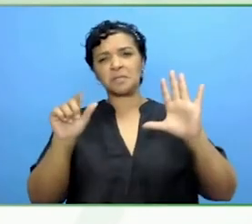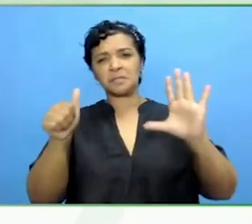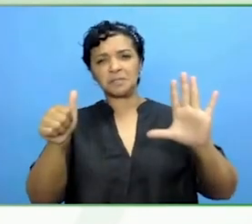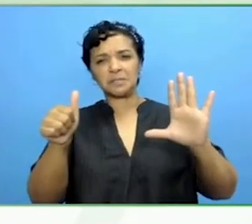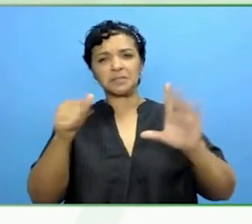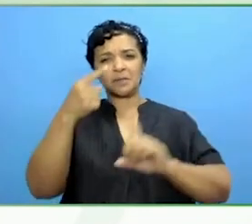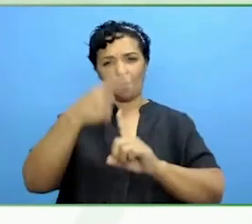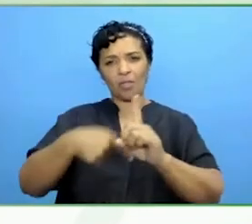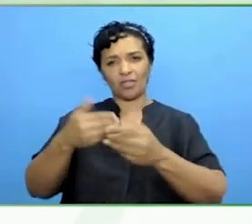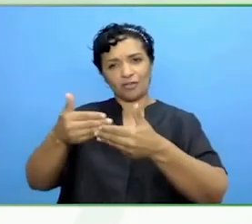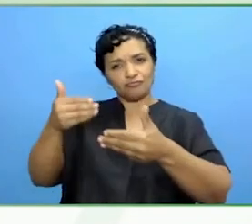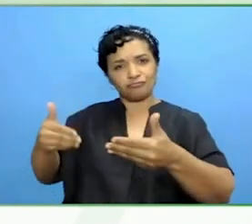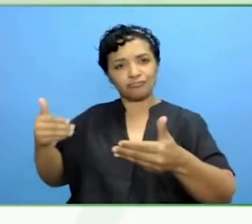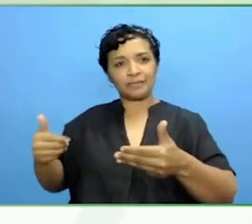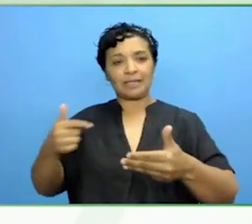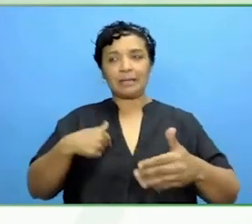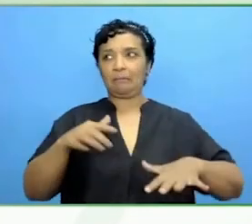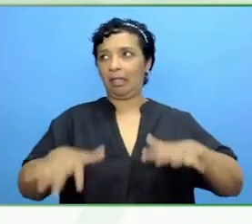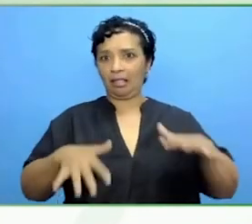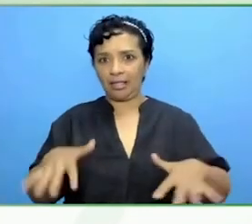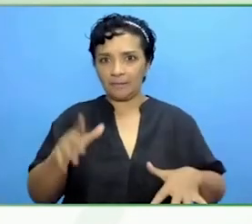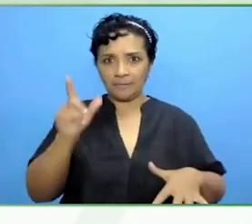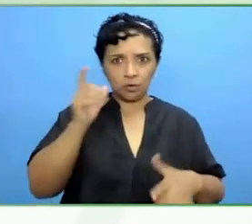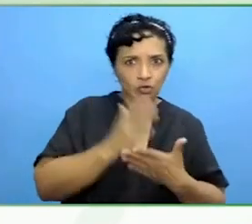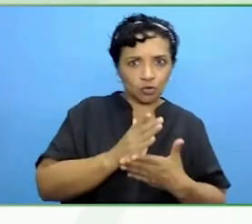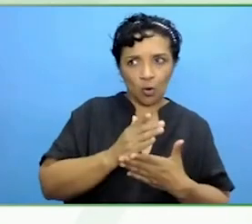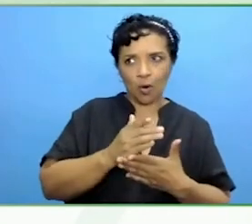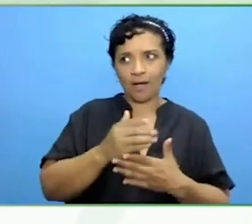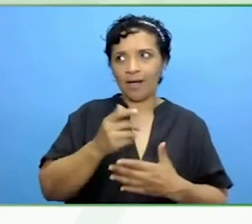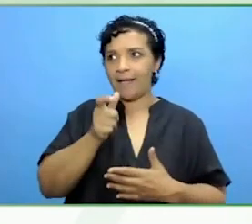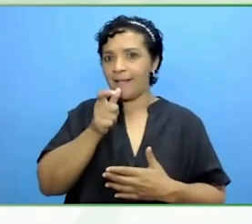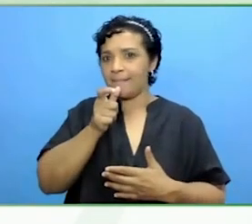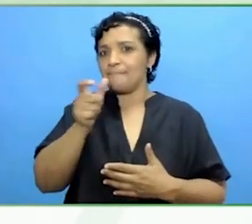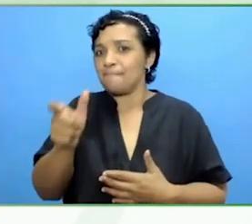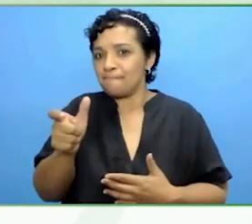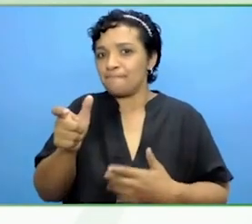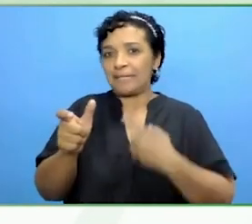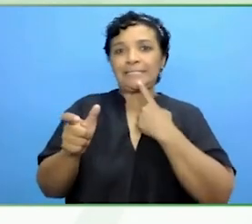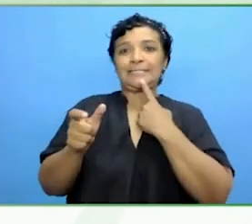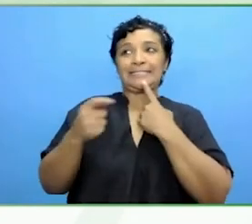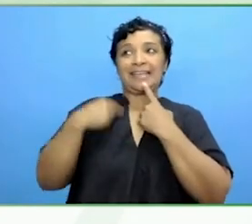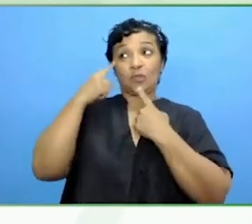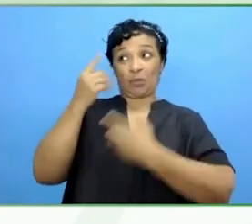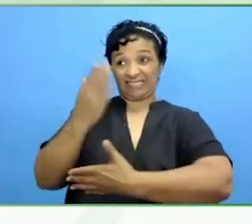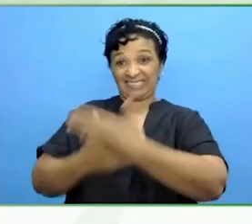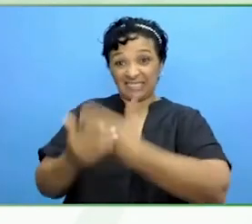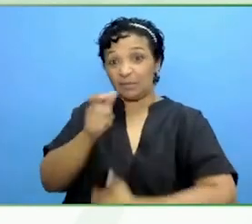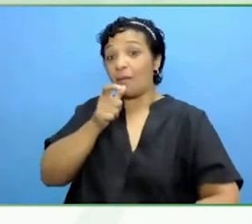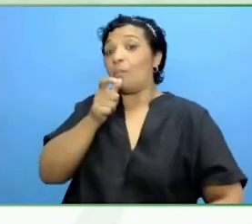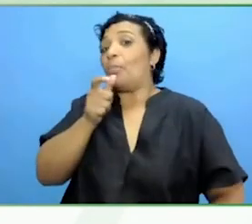in terms of the language I would use. I thought I should not use the word 'disabled', I thought that was